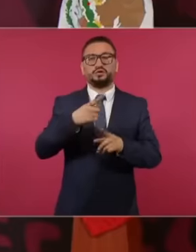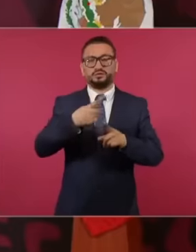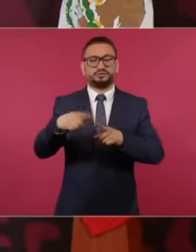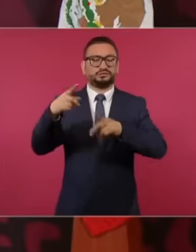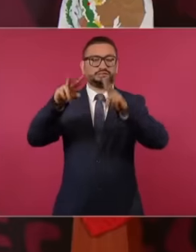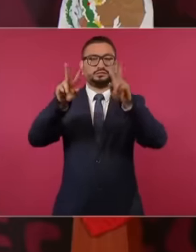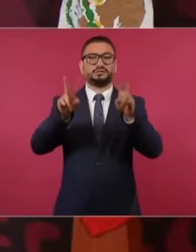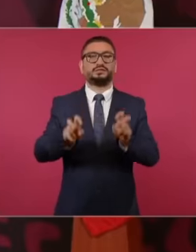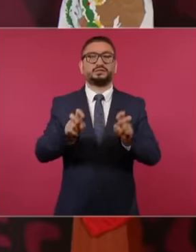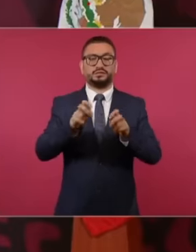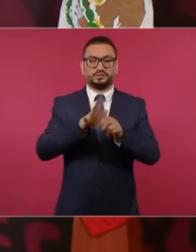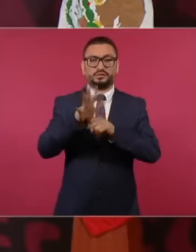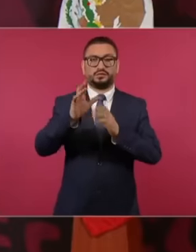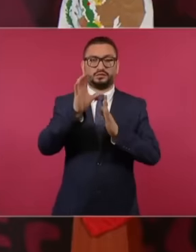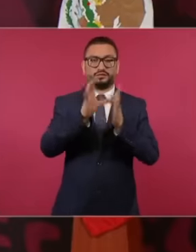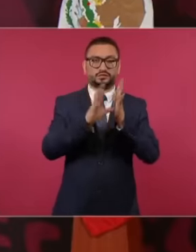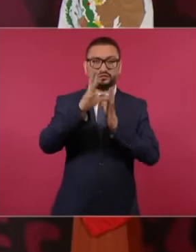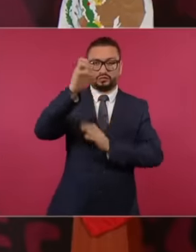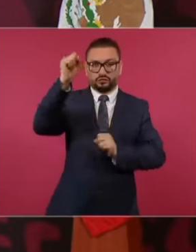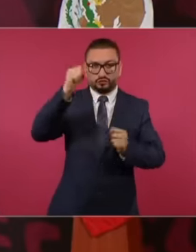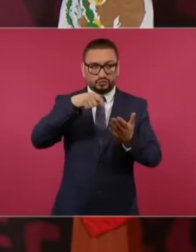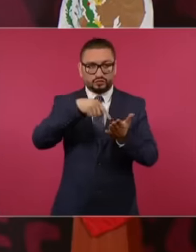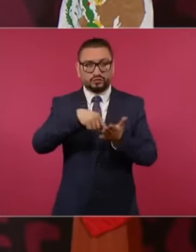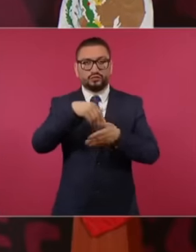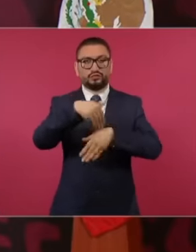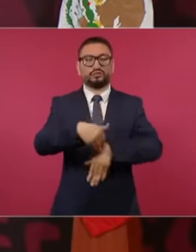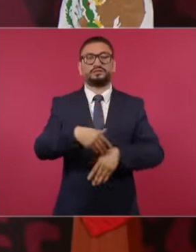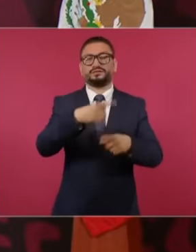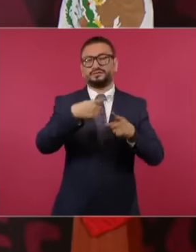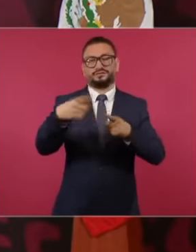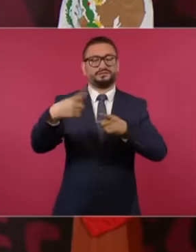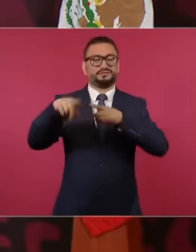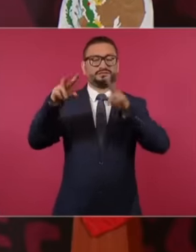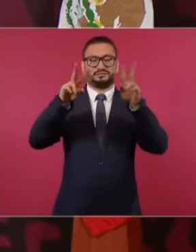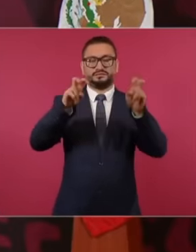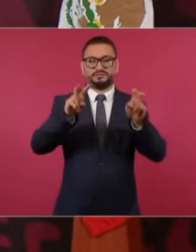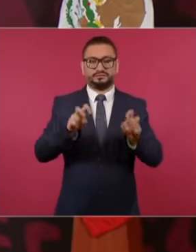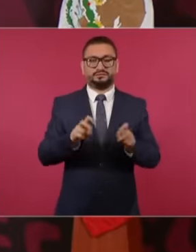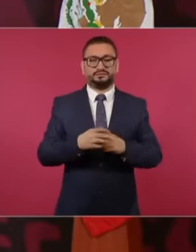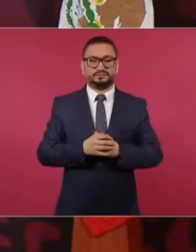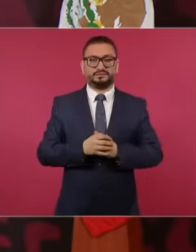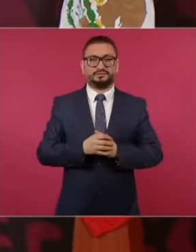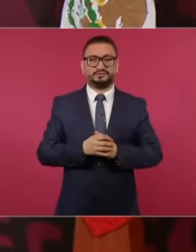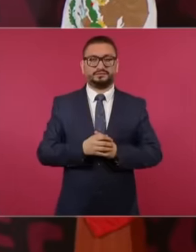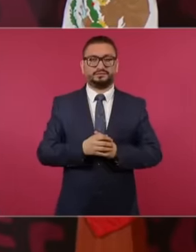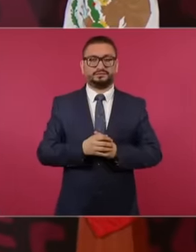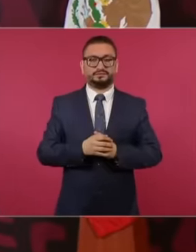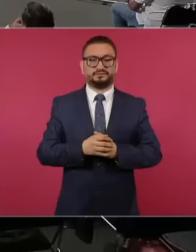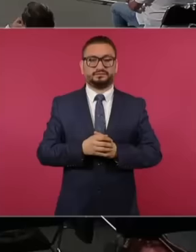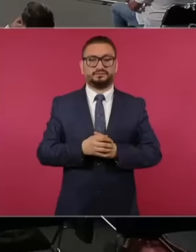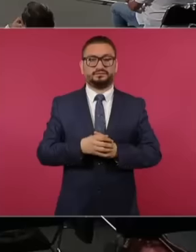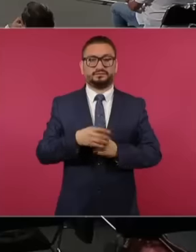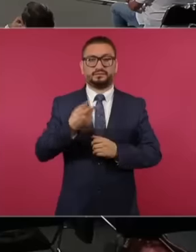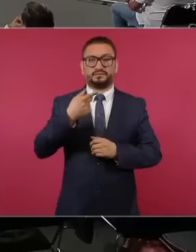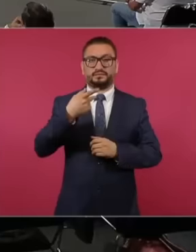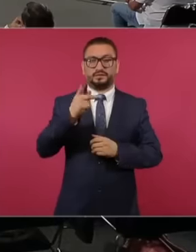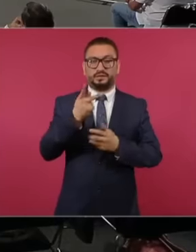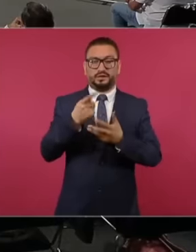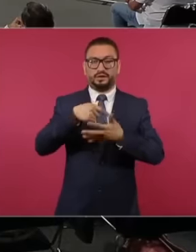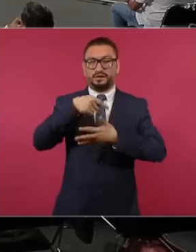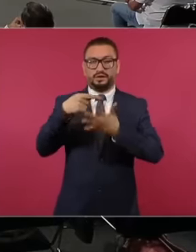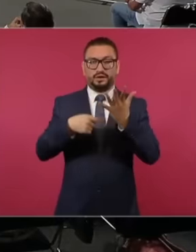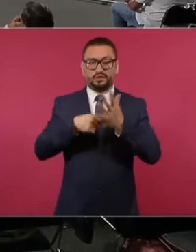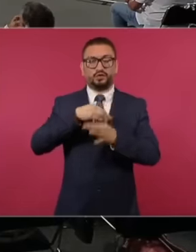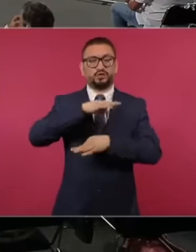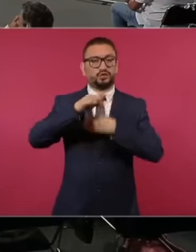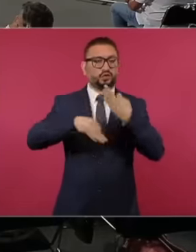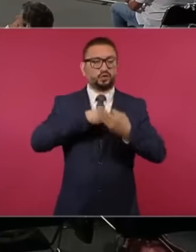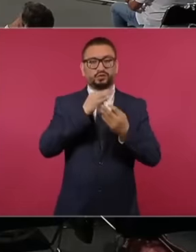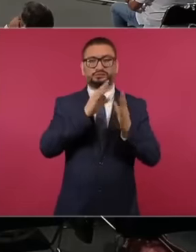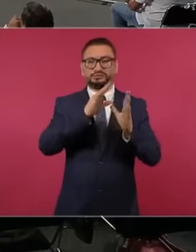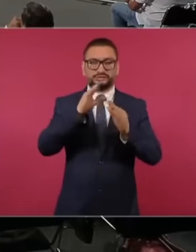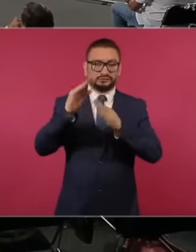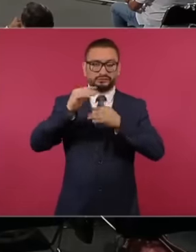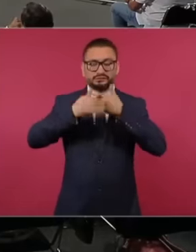to do with constitutionality and other issues but all that is a teaching it is a